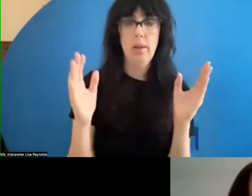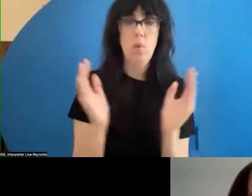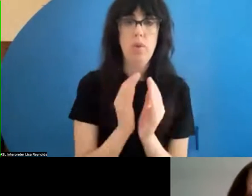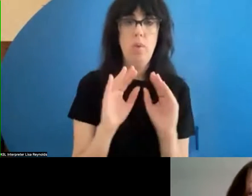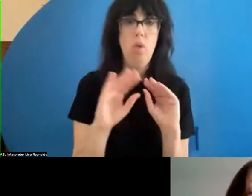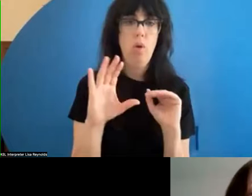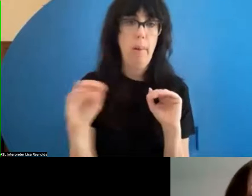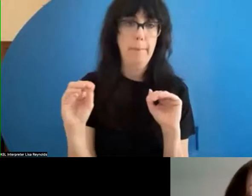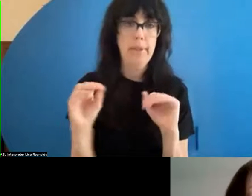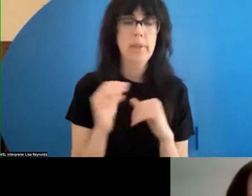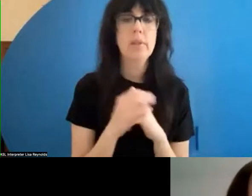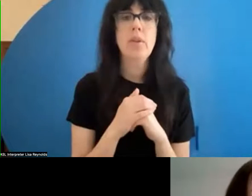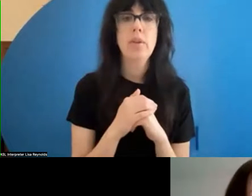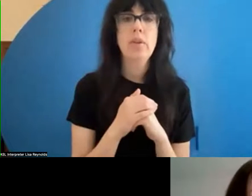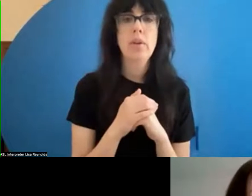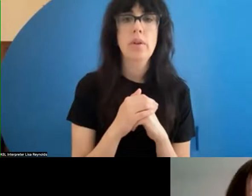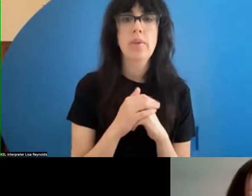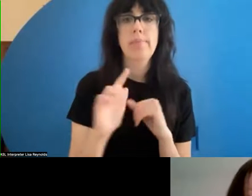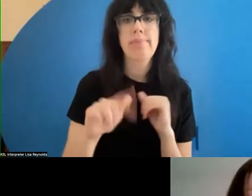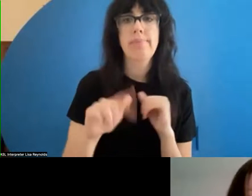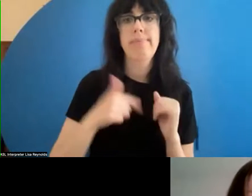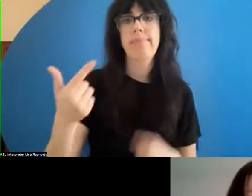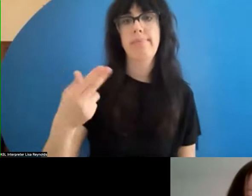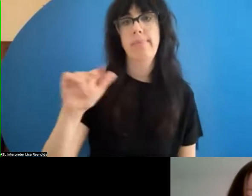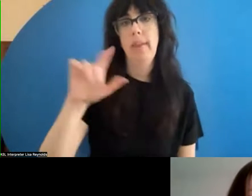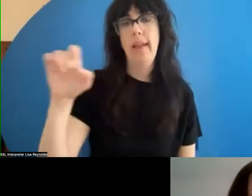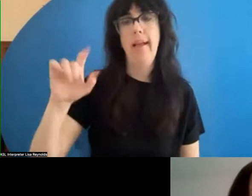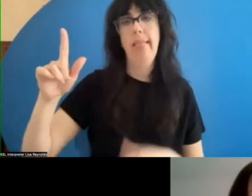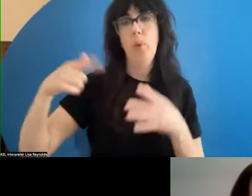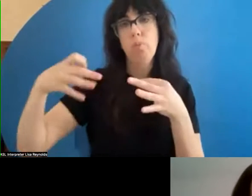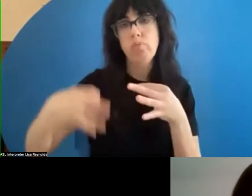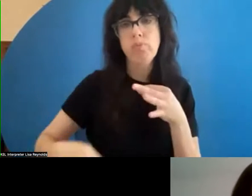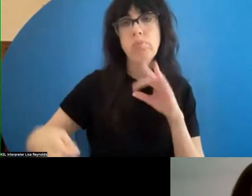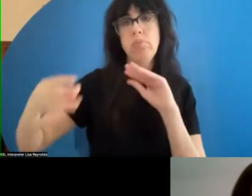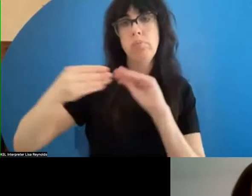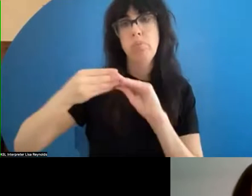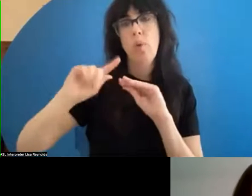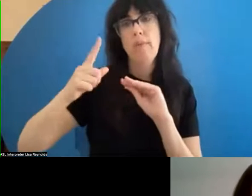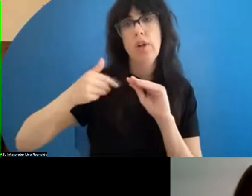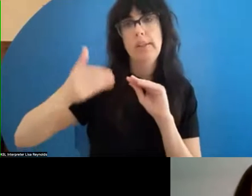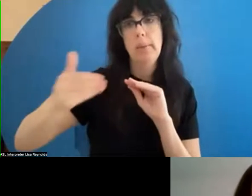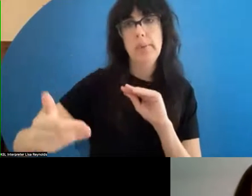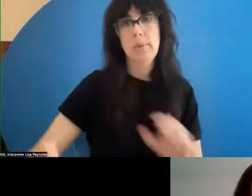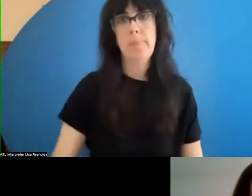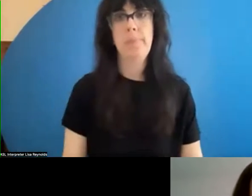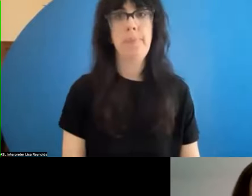smaller companies. I will hand it to Hallie now to talk about some first steps.